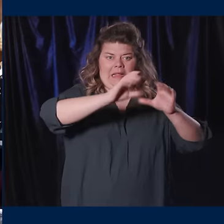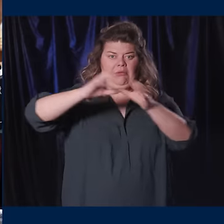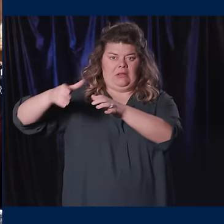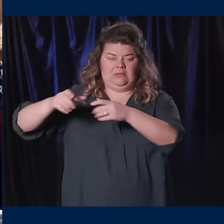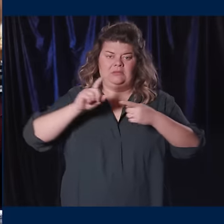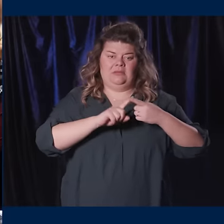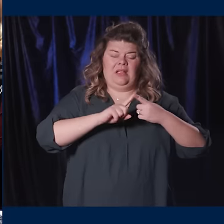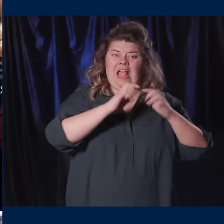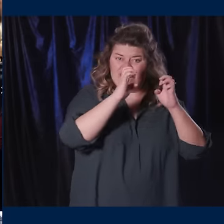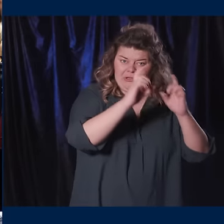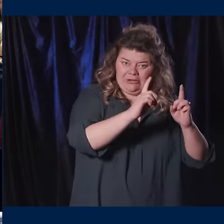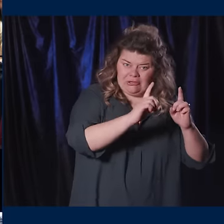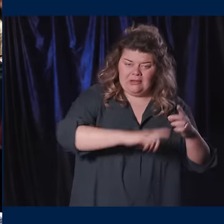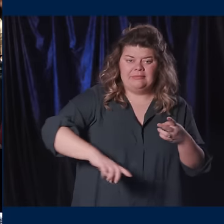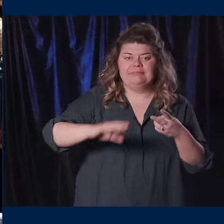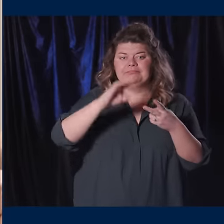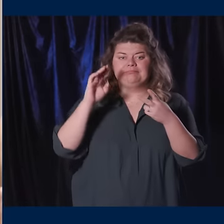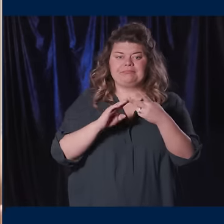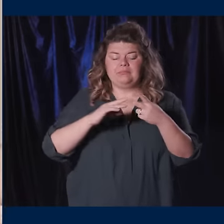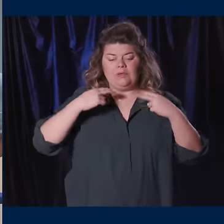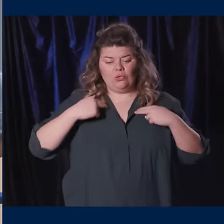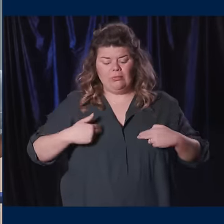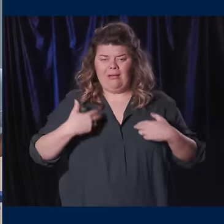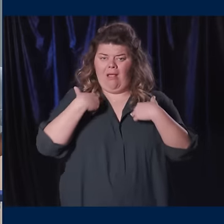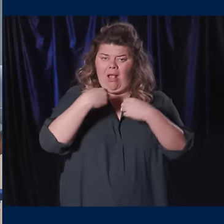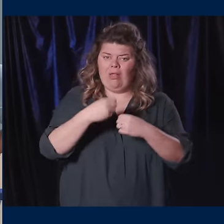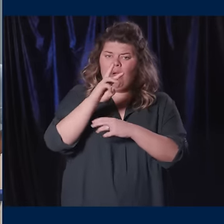Life-changing education; Human health and wellbeing;